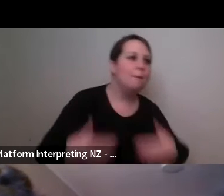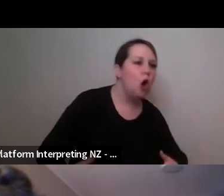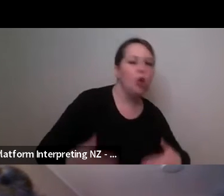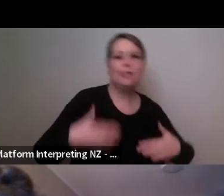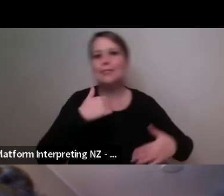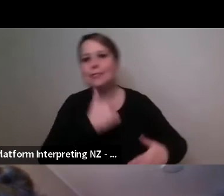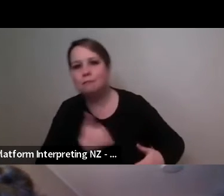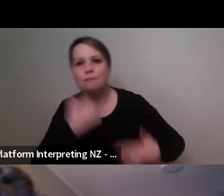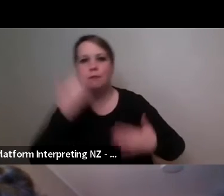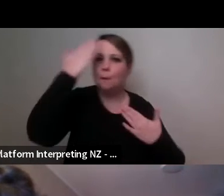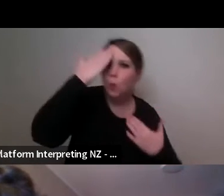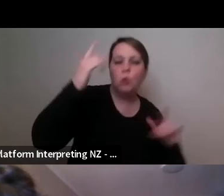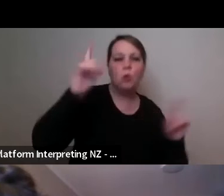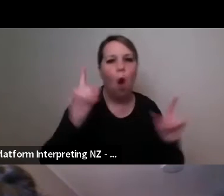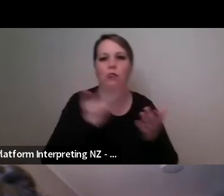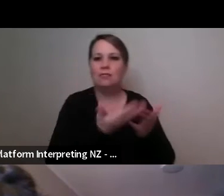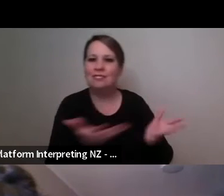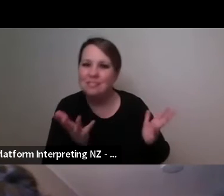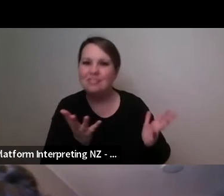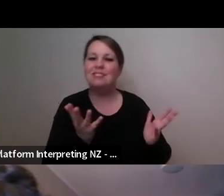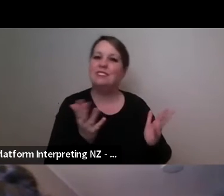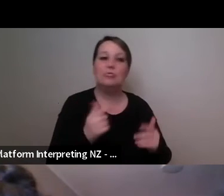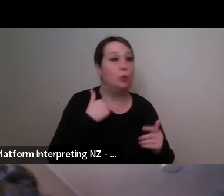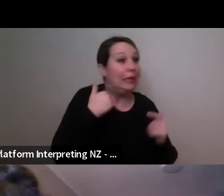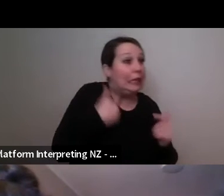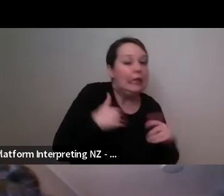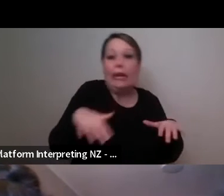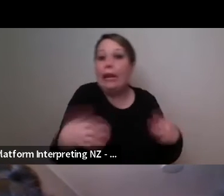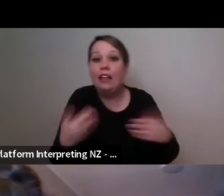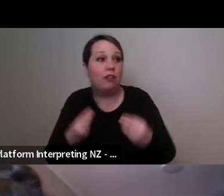their their body, mind and spirit of that day and are there any need to knows that we need to know